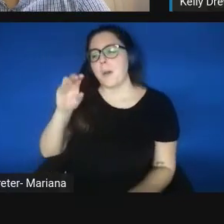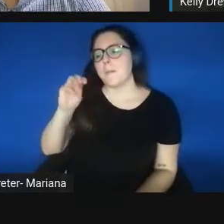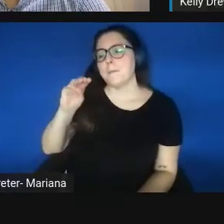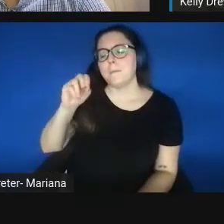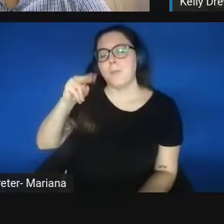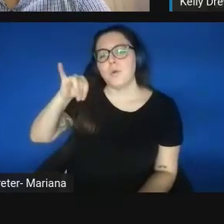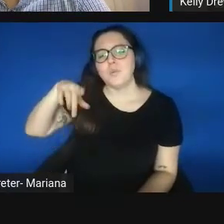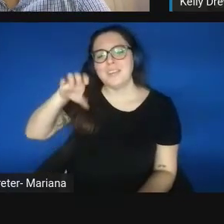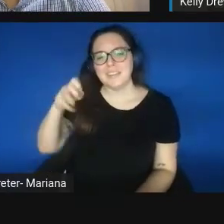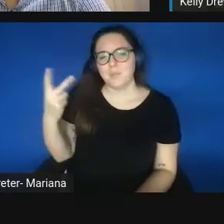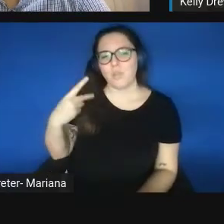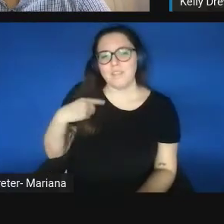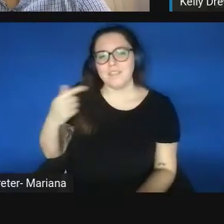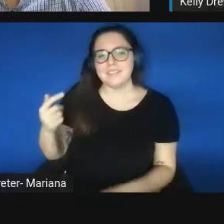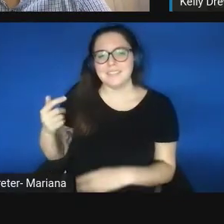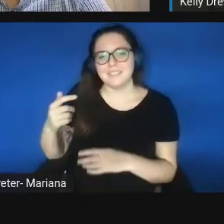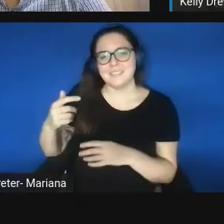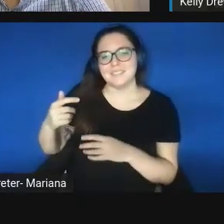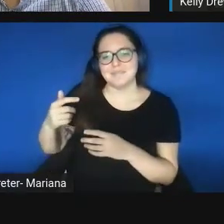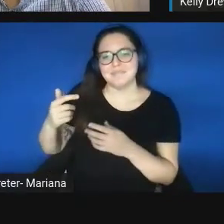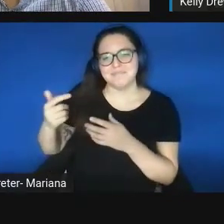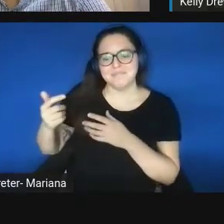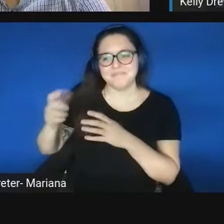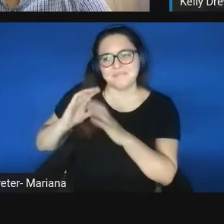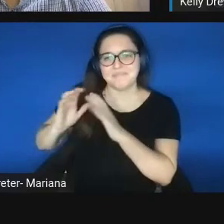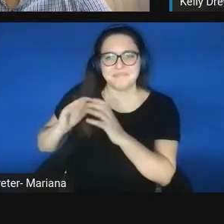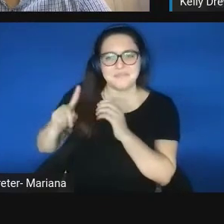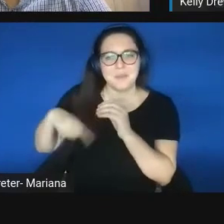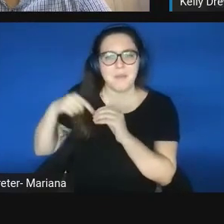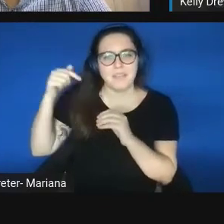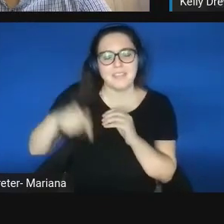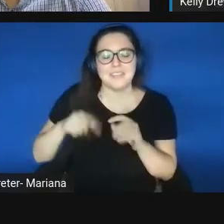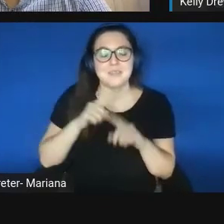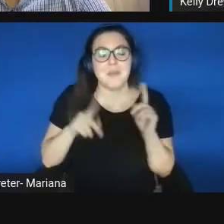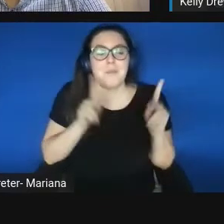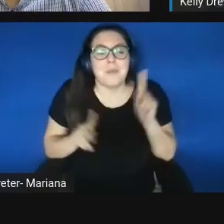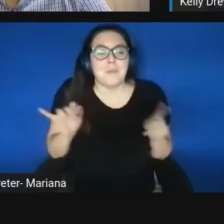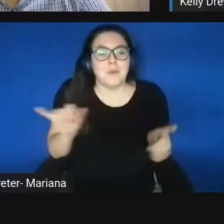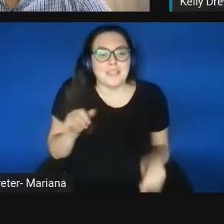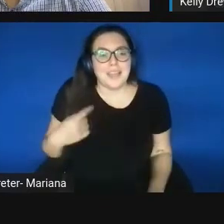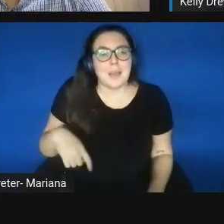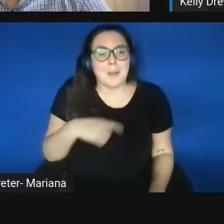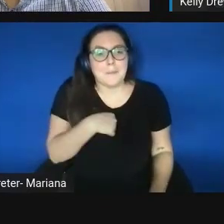But for folks like me, when a big opportunity from NIH